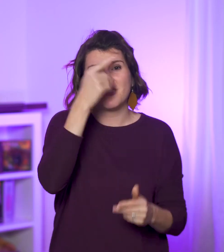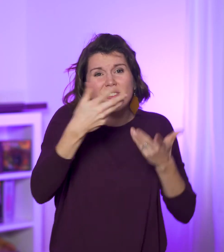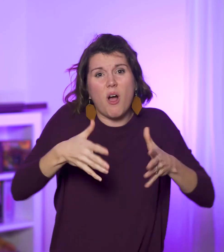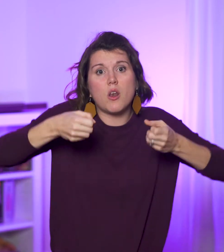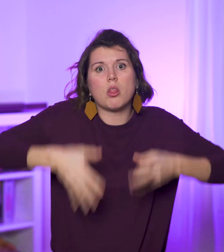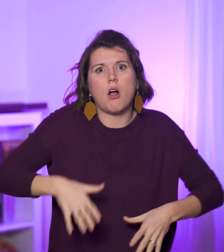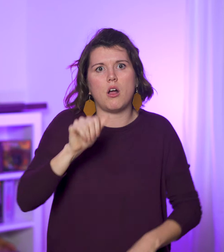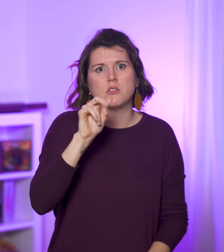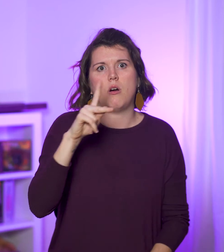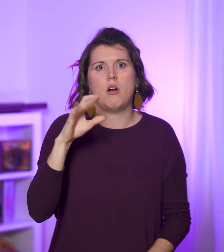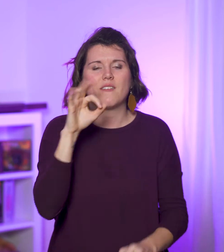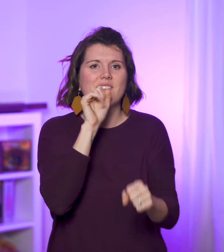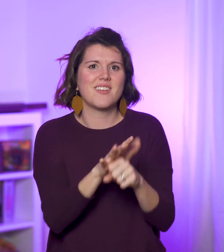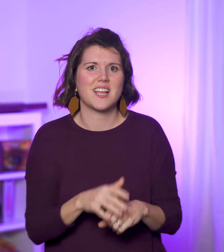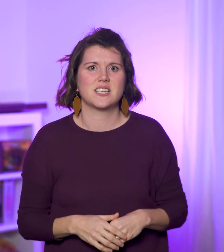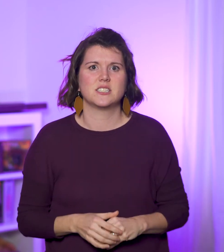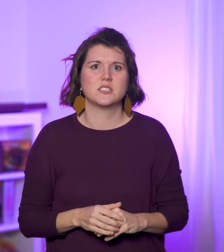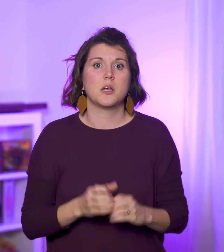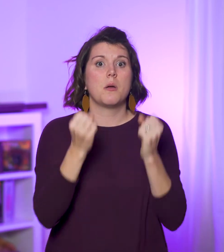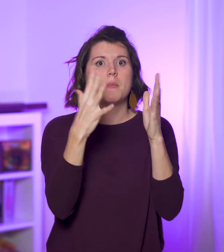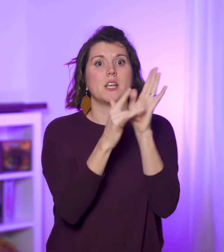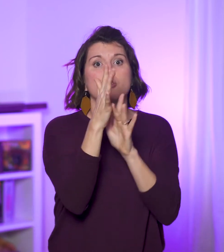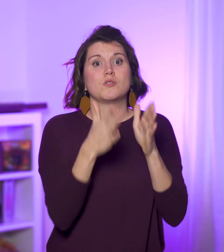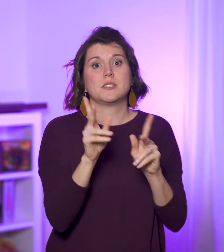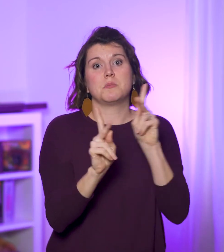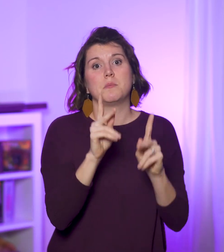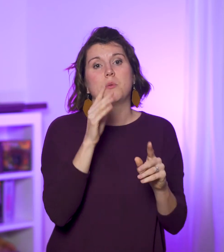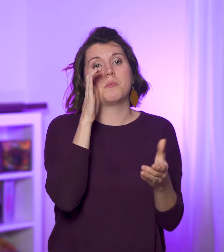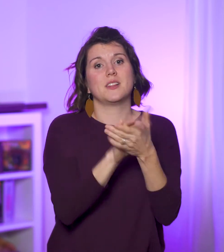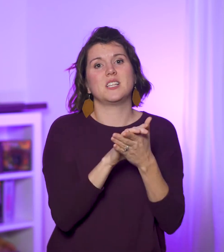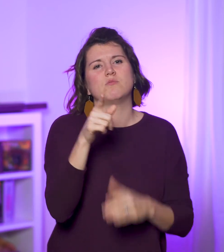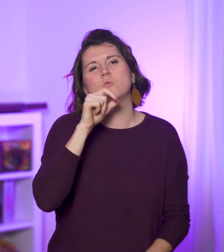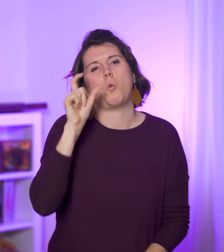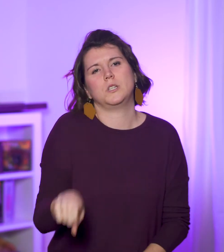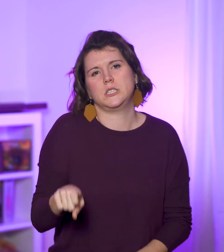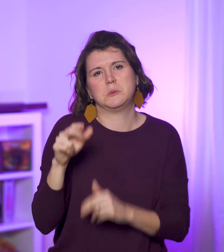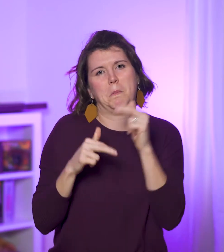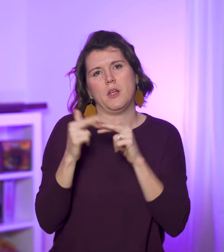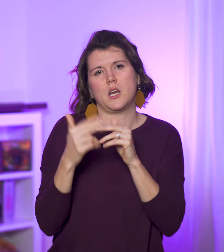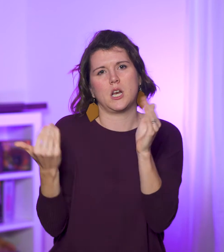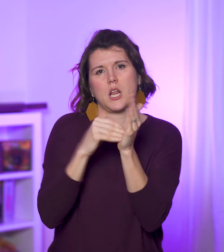since they’ve lost the Ark of the Covenant. Many Christians believe it doesn’t need to be rebuilt